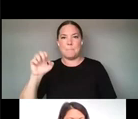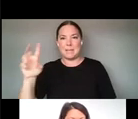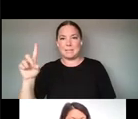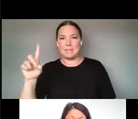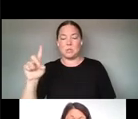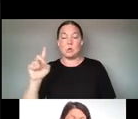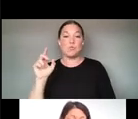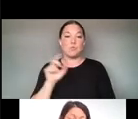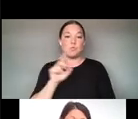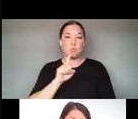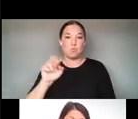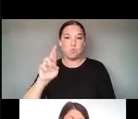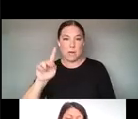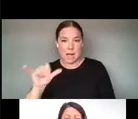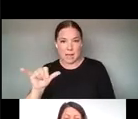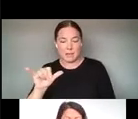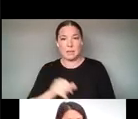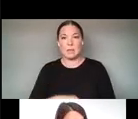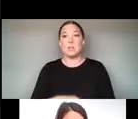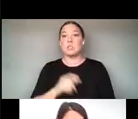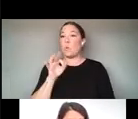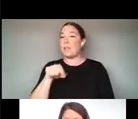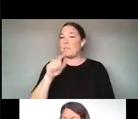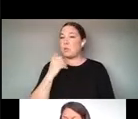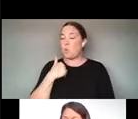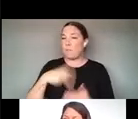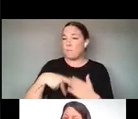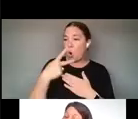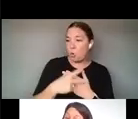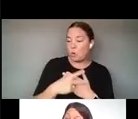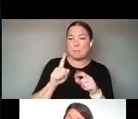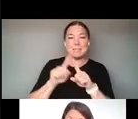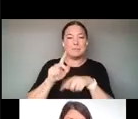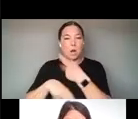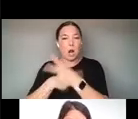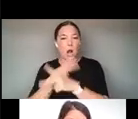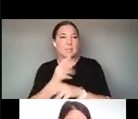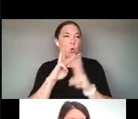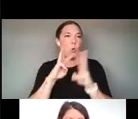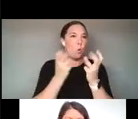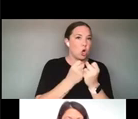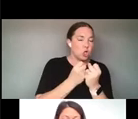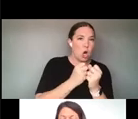YOU HAVE WHO HAVE INCUBATOR PROGRAMS, ACCELERATOR PROGRAMS, WORKSHOP SERIES, ARTIST COMMISSION